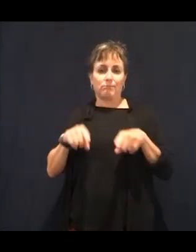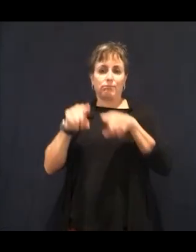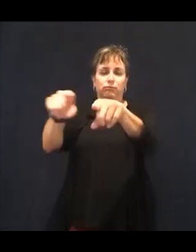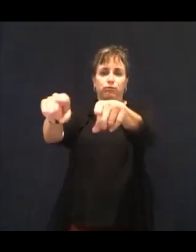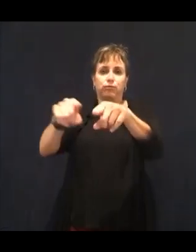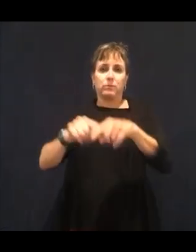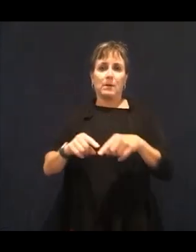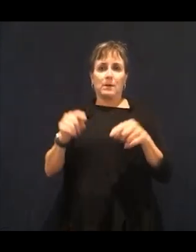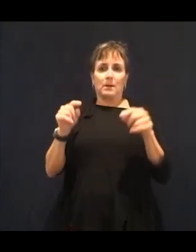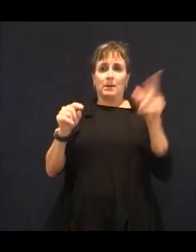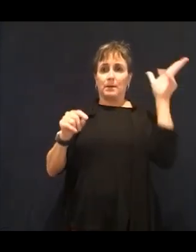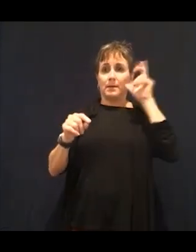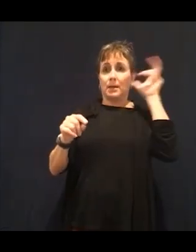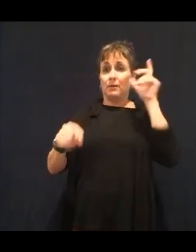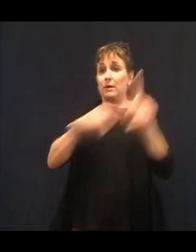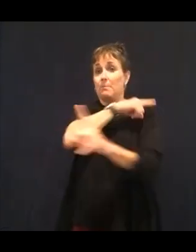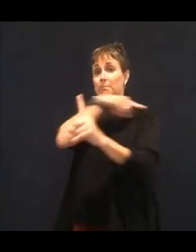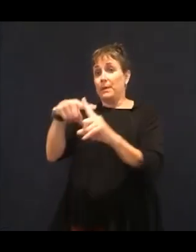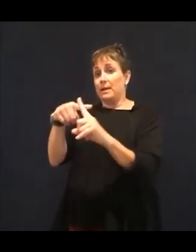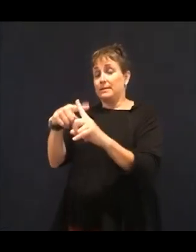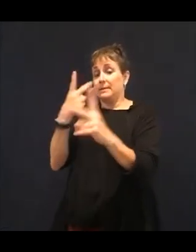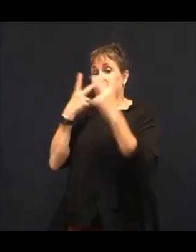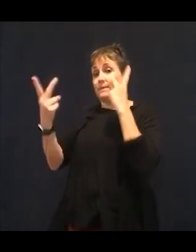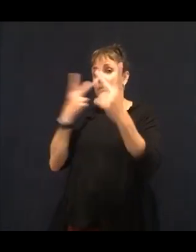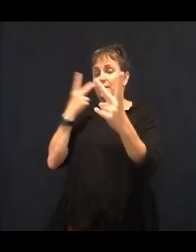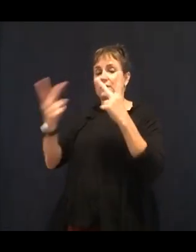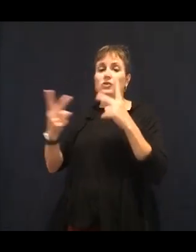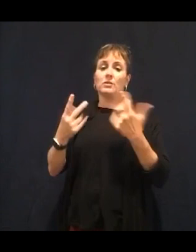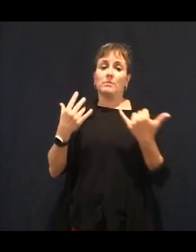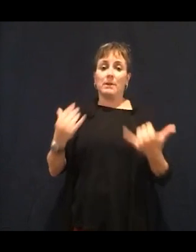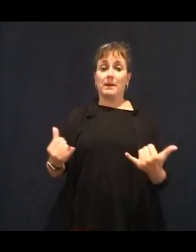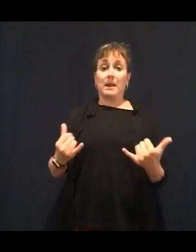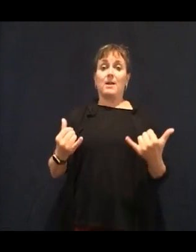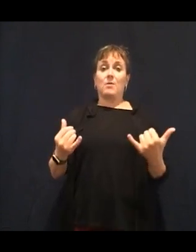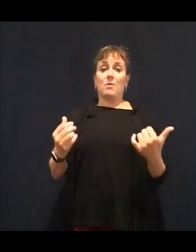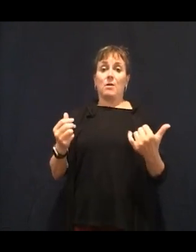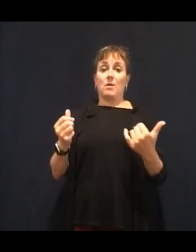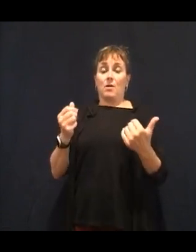same mutated proteins that can be mimicked. It's